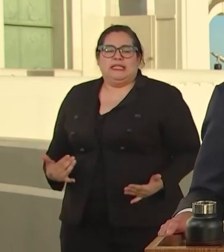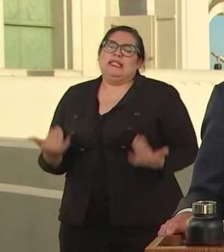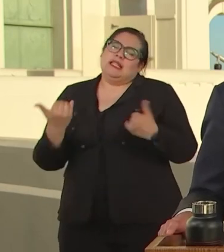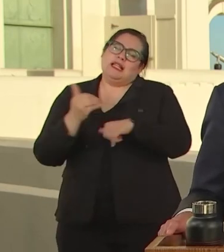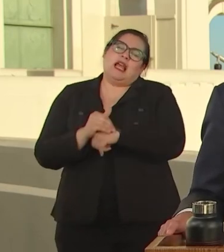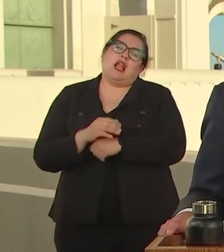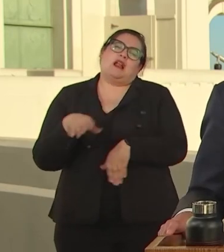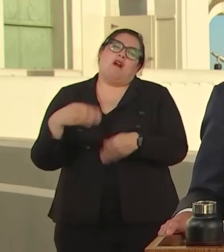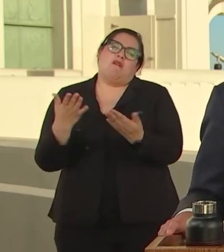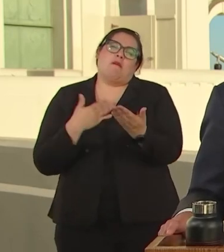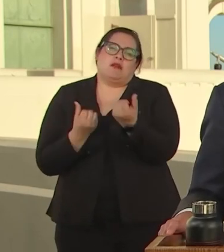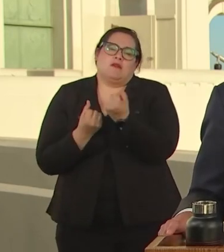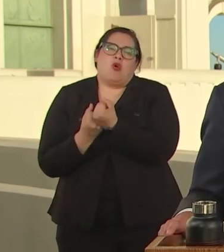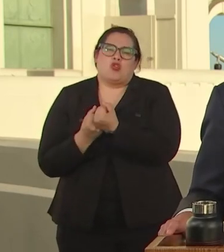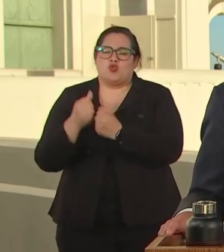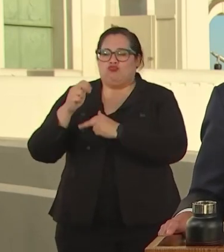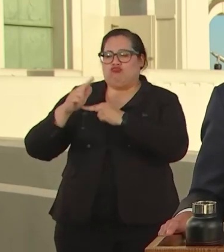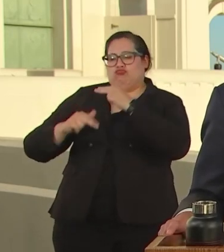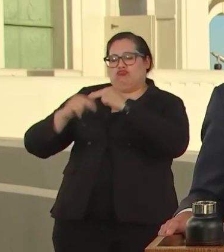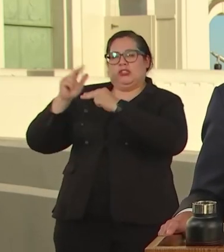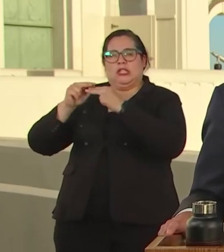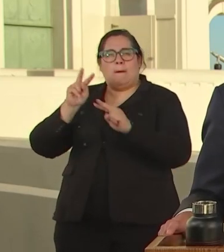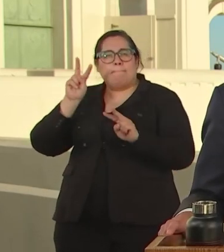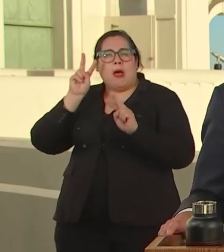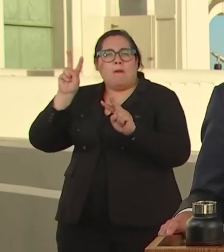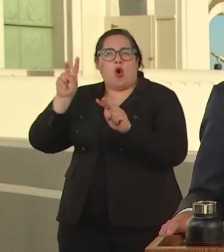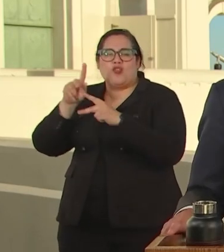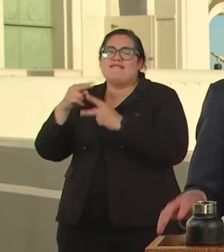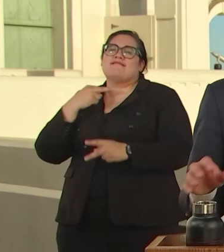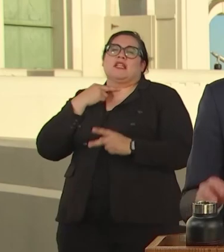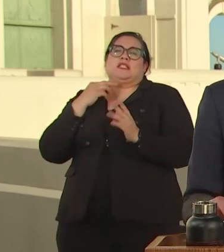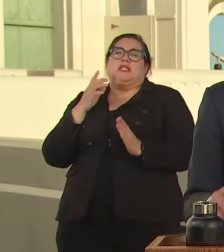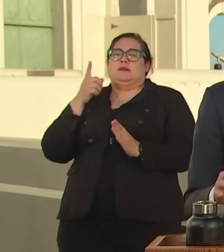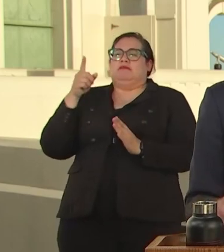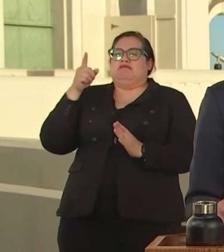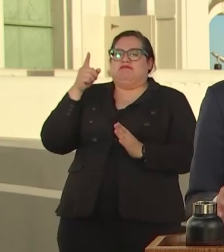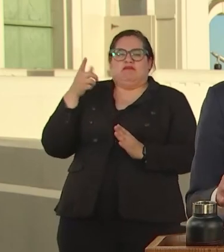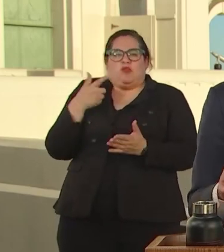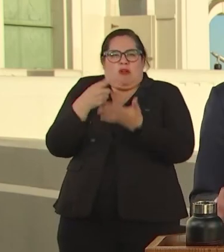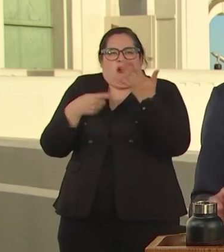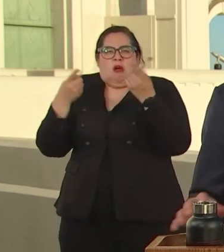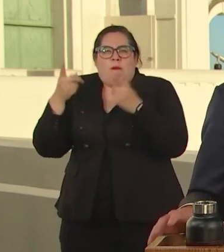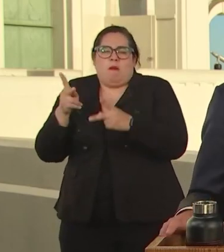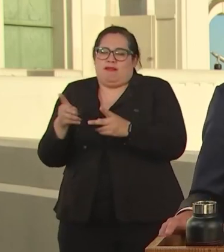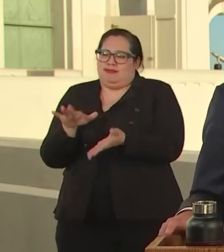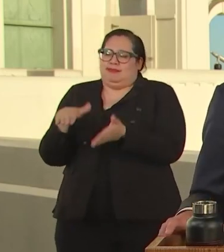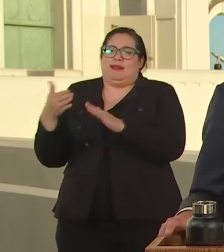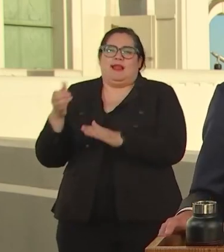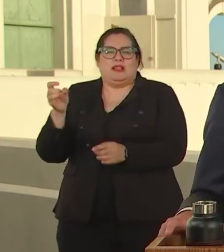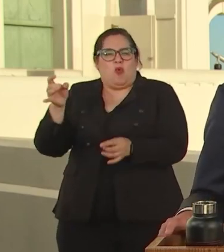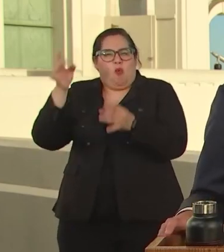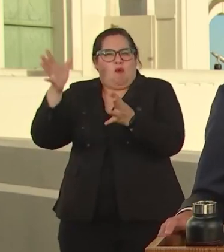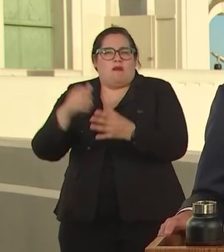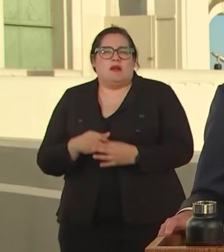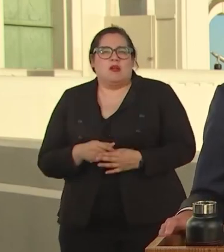THE VICTIMS OF THIS HEINOUS VIOLENCE. TO REMIND US TO NEVER LET HATE